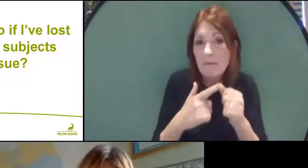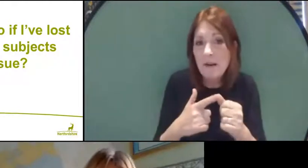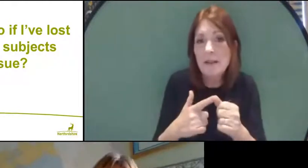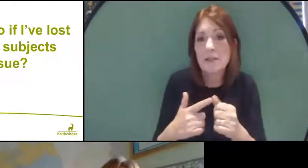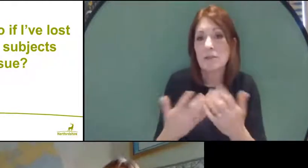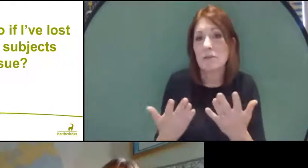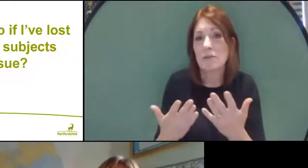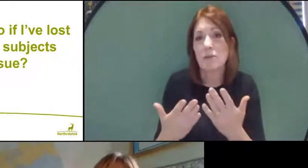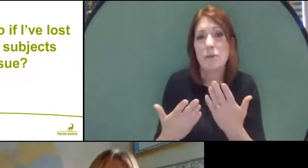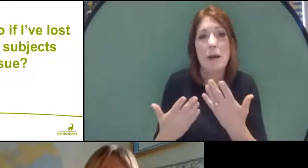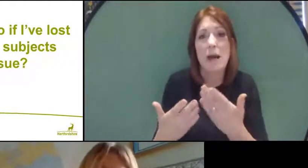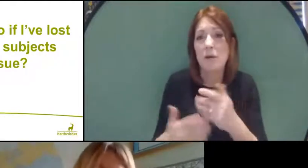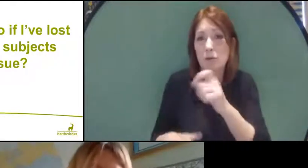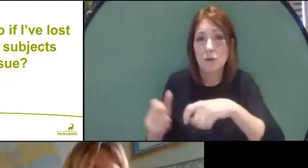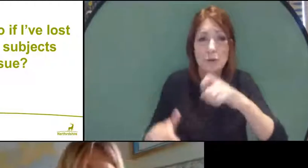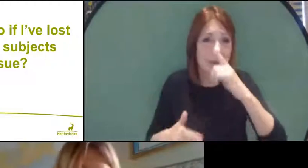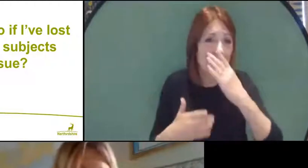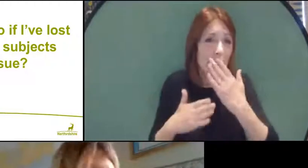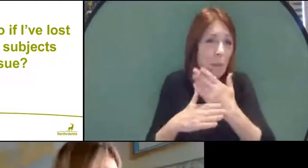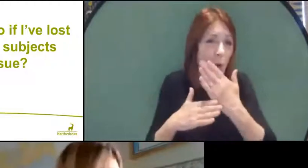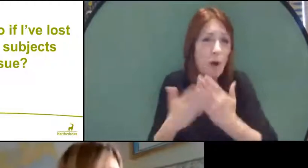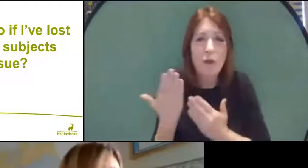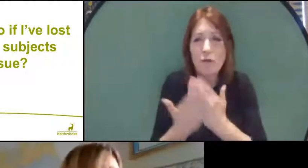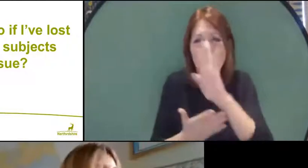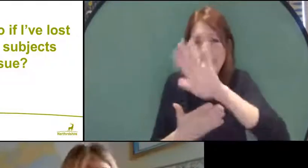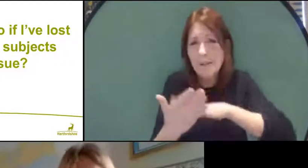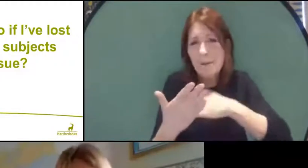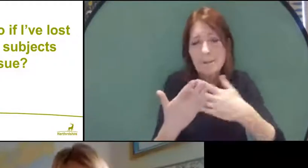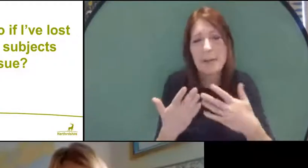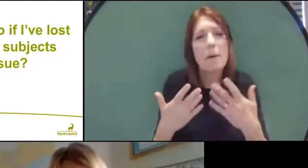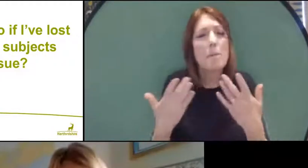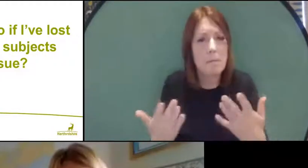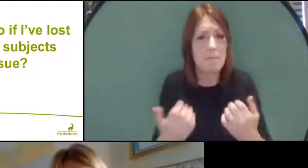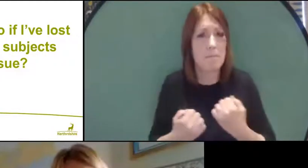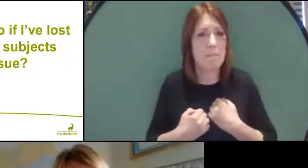students can work through timetables, that would be great - but my advice is